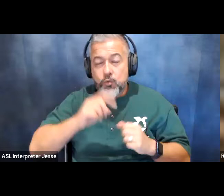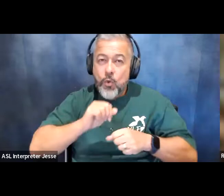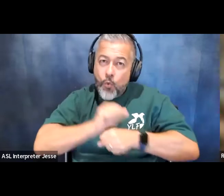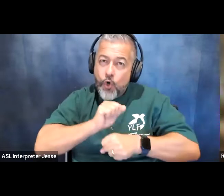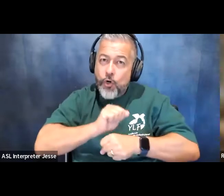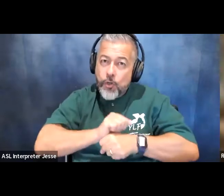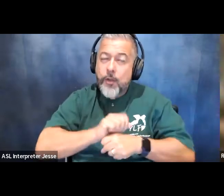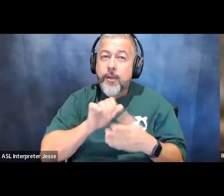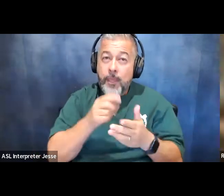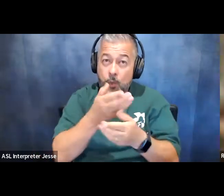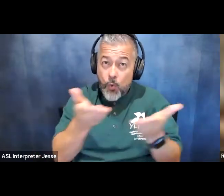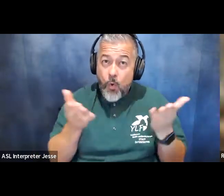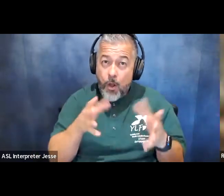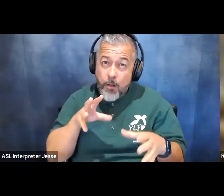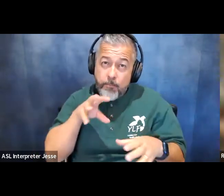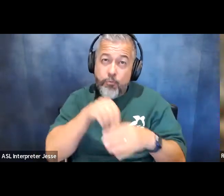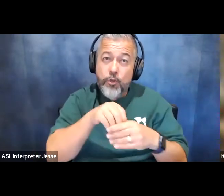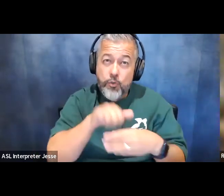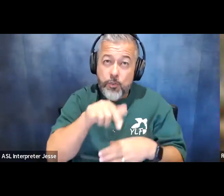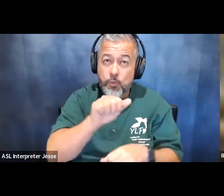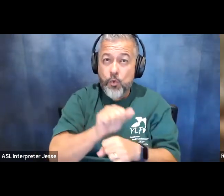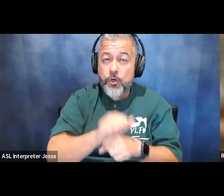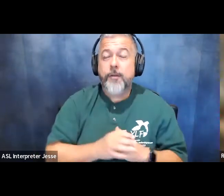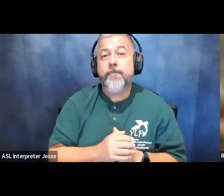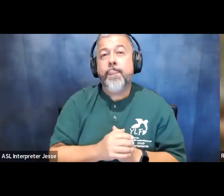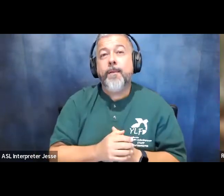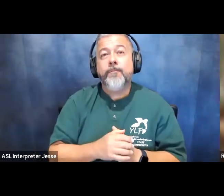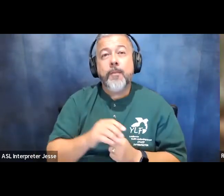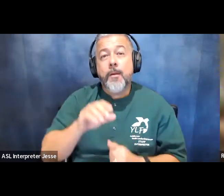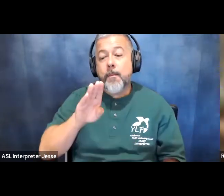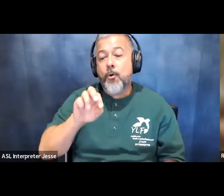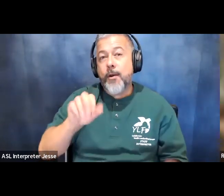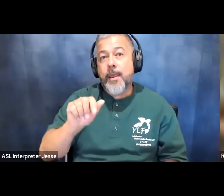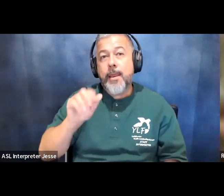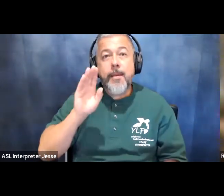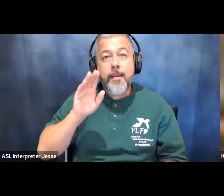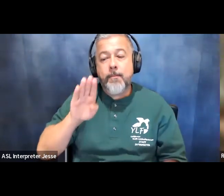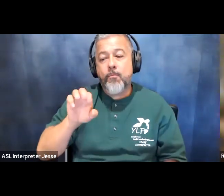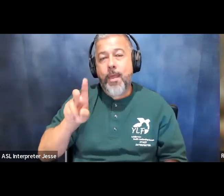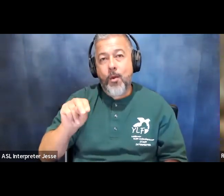that you all put into this work brene brown says that leaders take responsibility for finding the